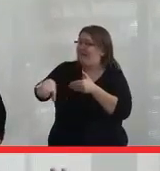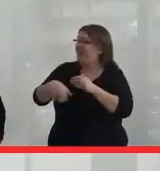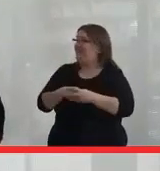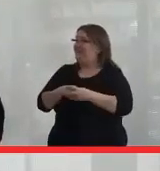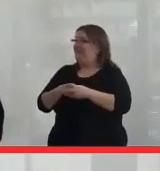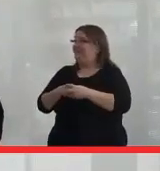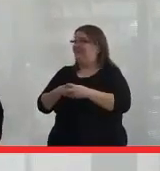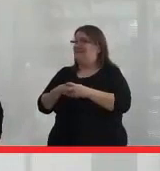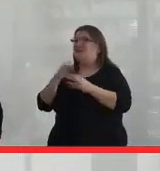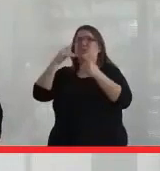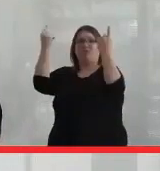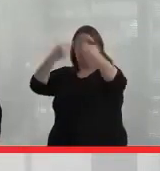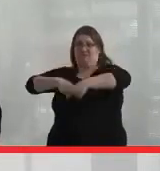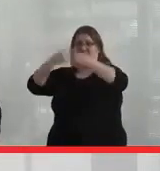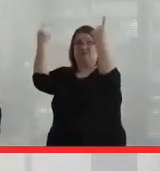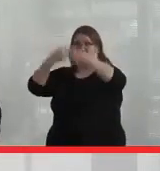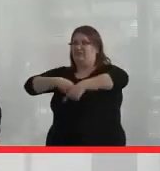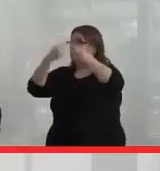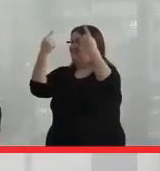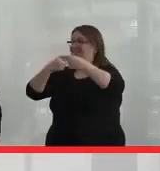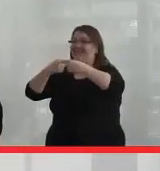those things that come down? They were behind those things.